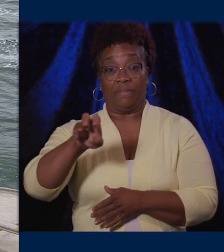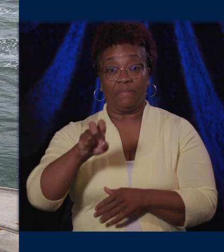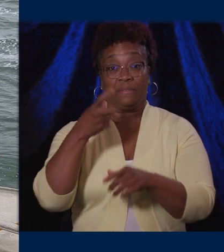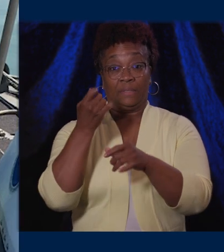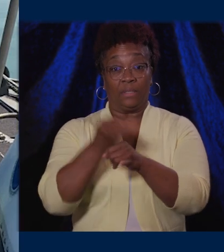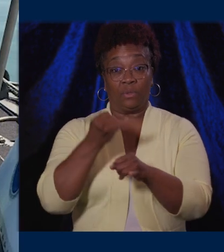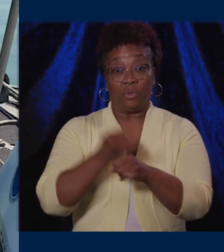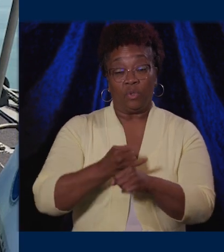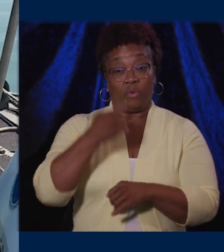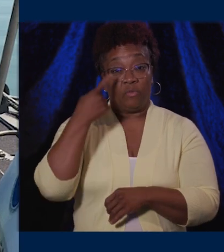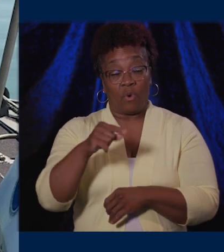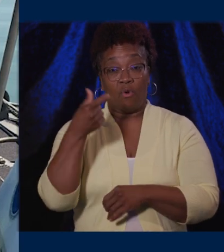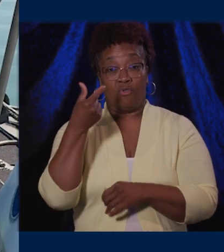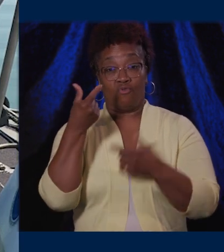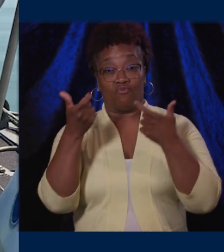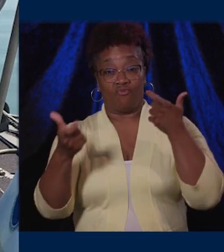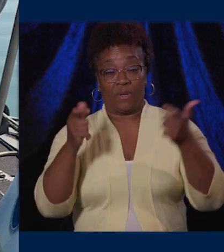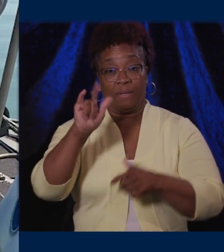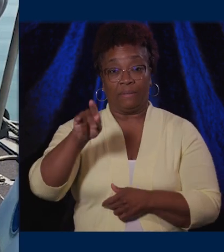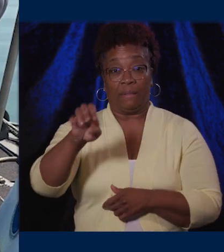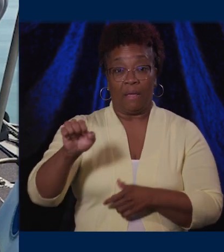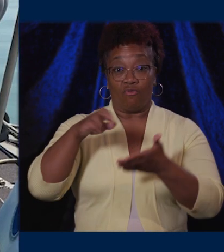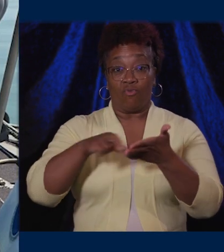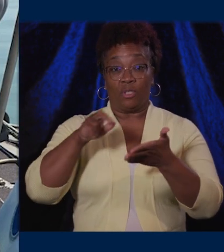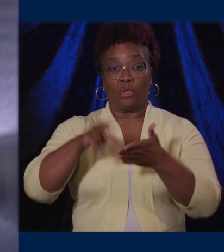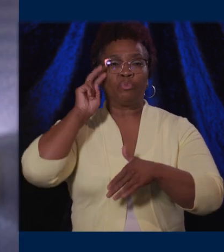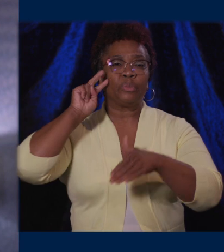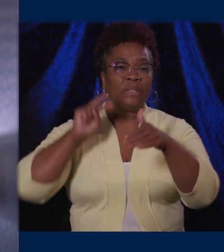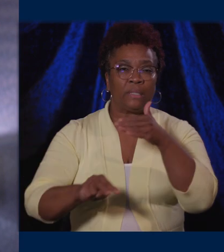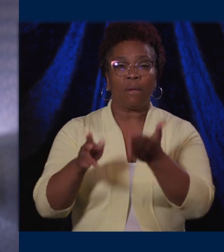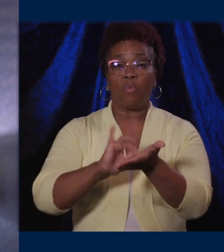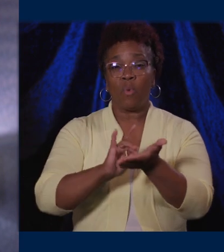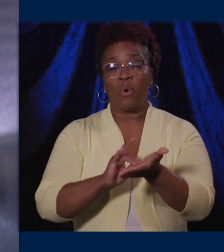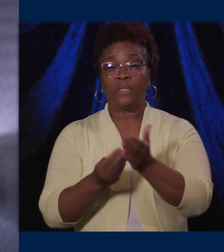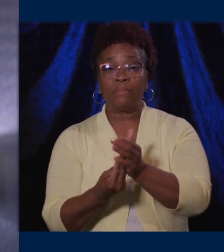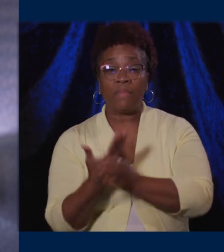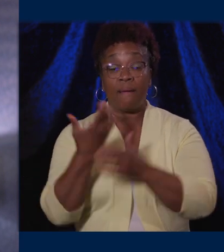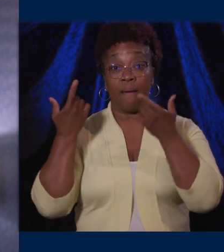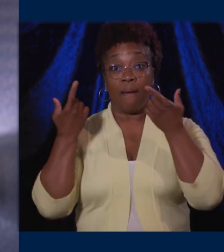so that communities can prepare and adapt. This summer, our Graham Sustainability Institute